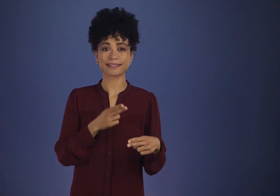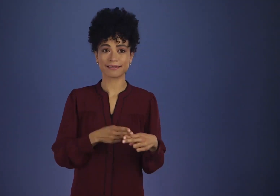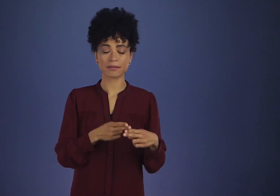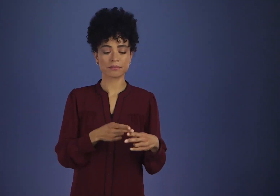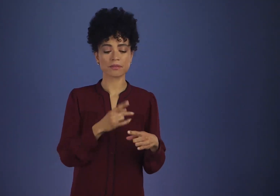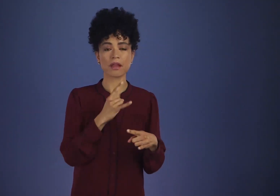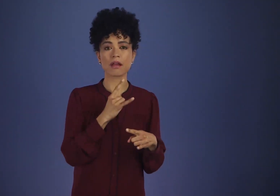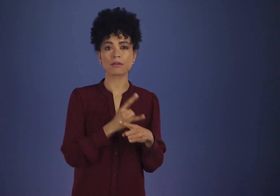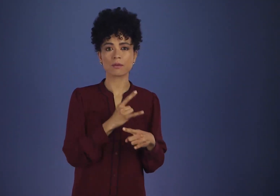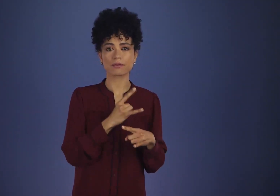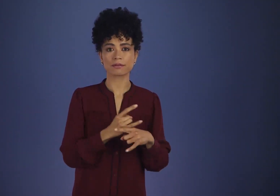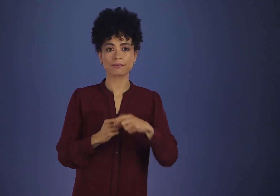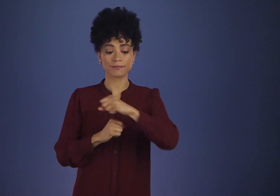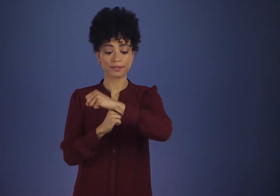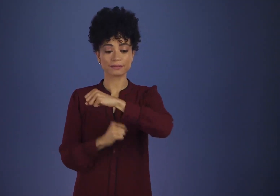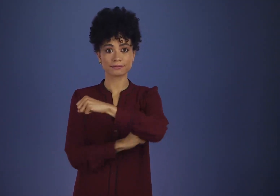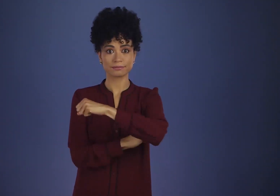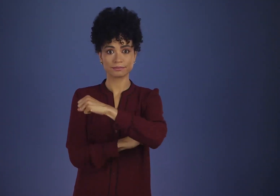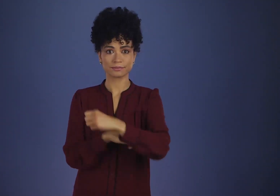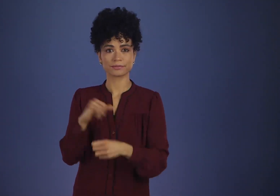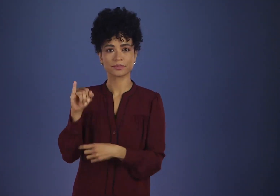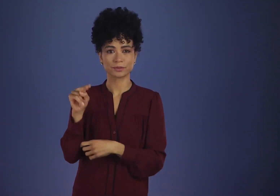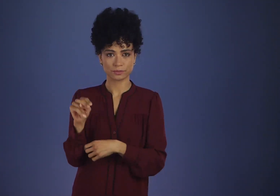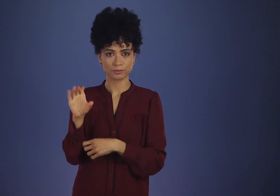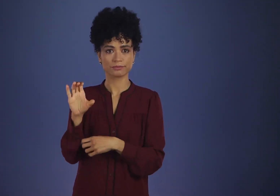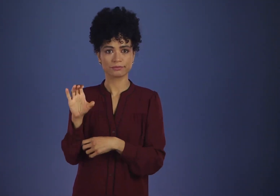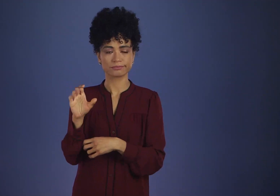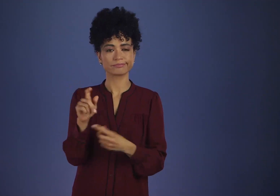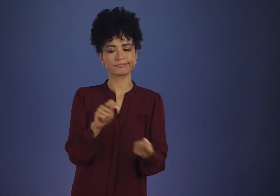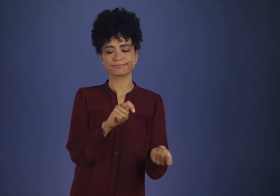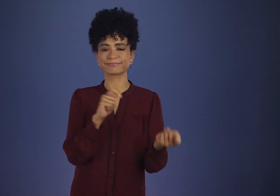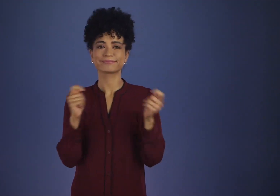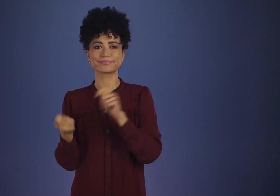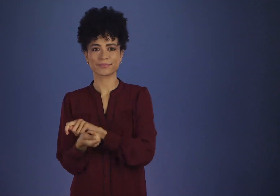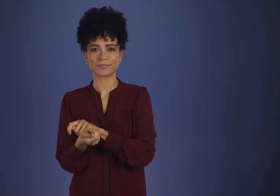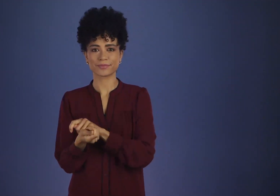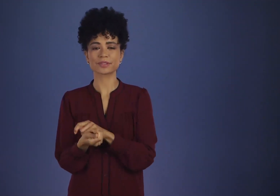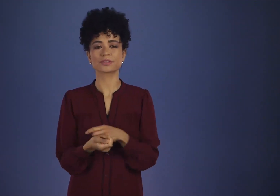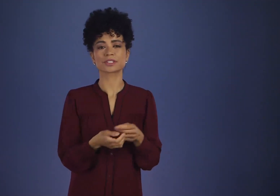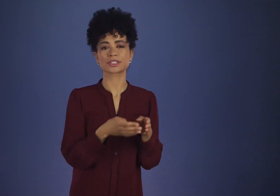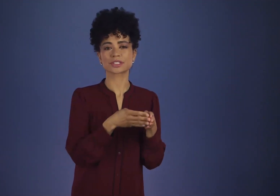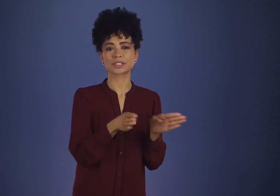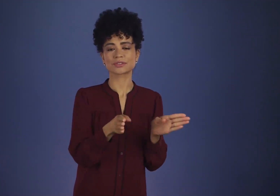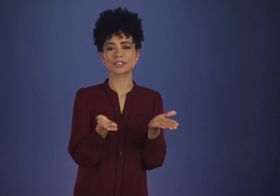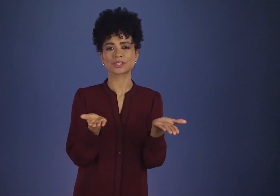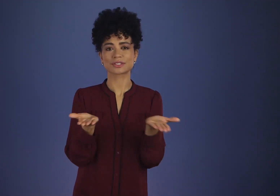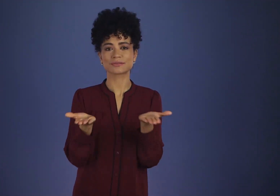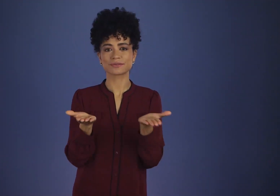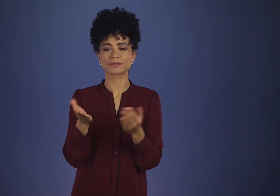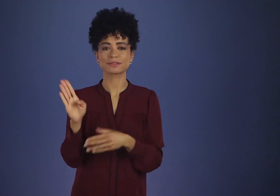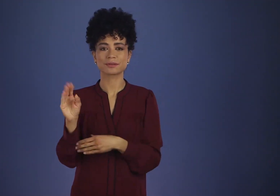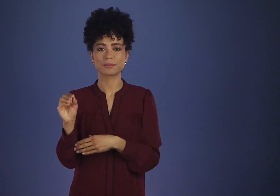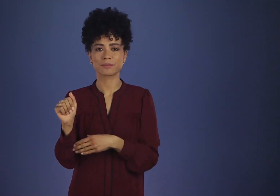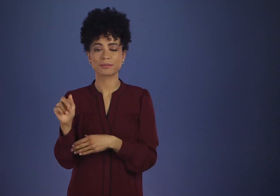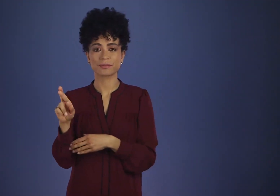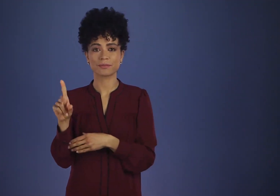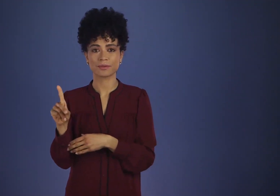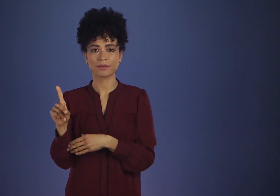* In 1954, the name of the Alcoholic Foundation, Inc., was changed to the General Service Board of Alcoholics Anonymous, Inc.,